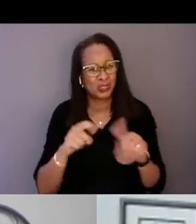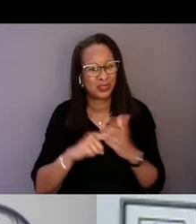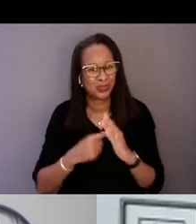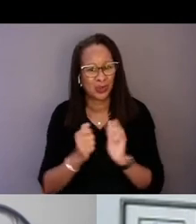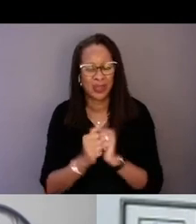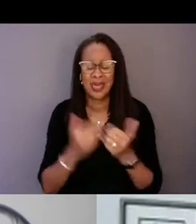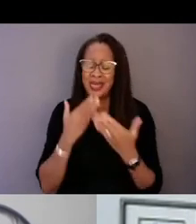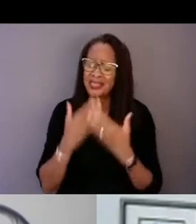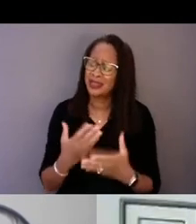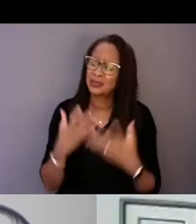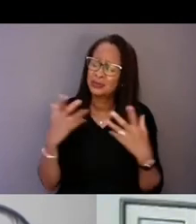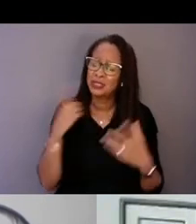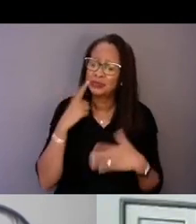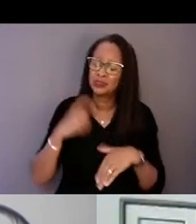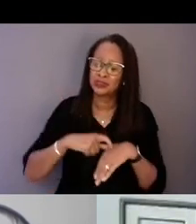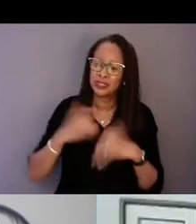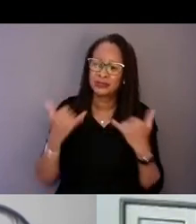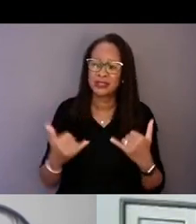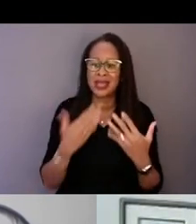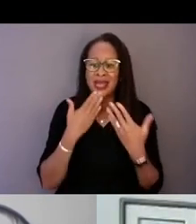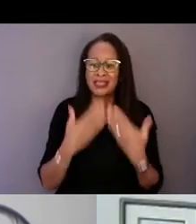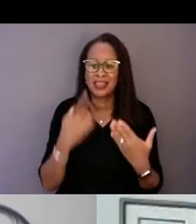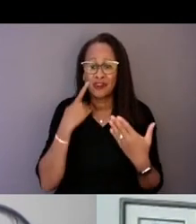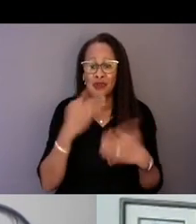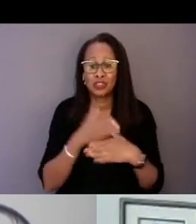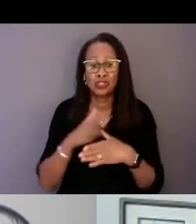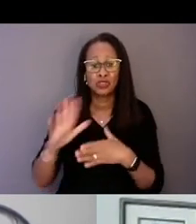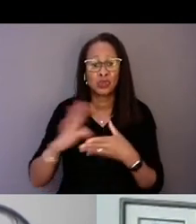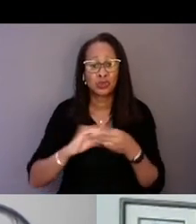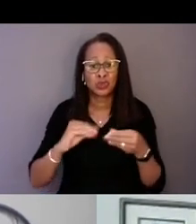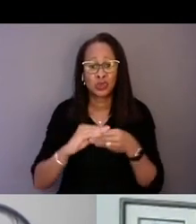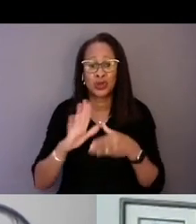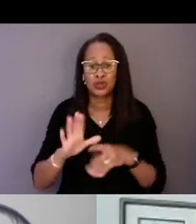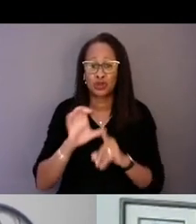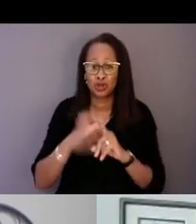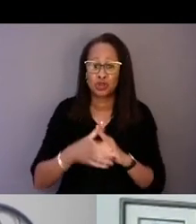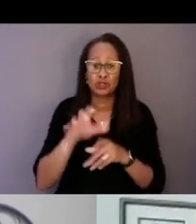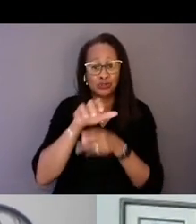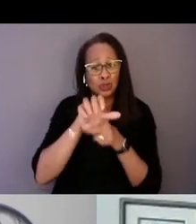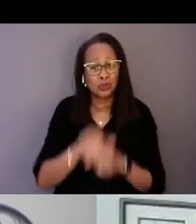and for sharing your story and your culture, your heritage, as well your expertise, your leadership